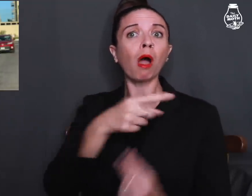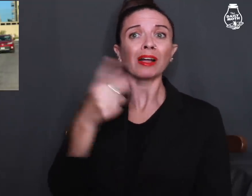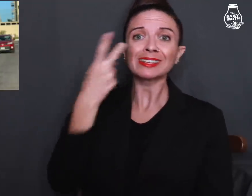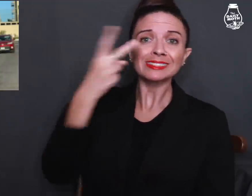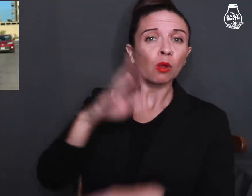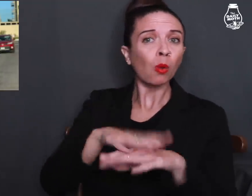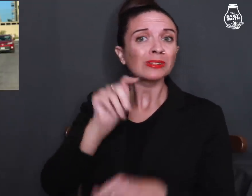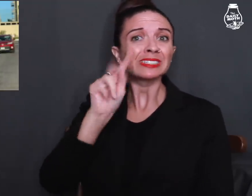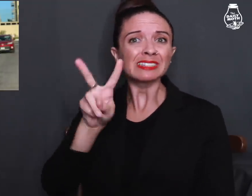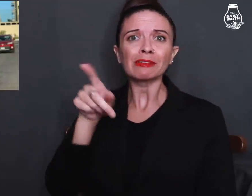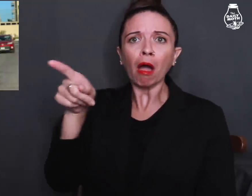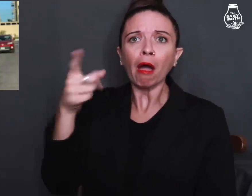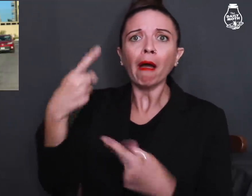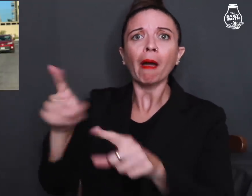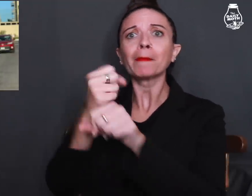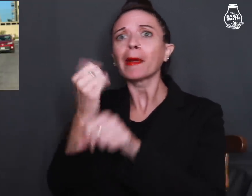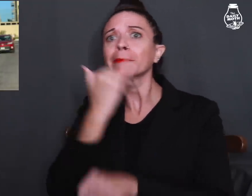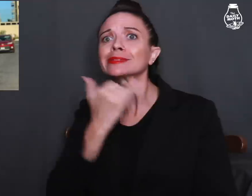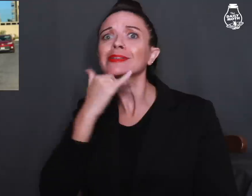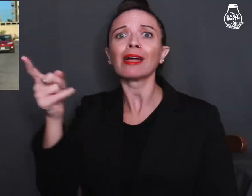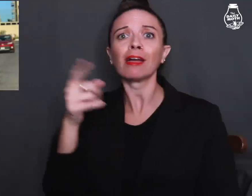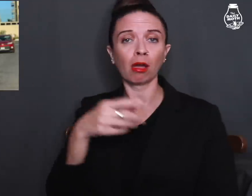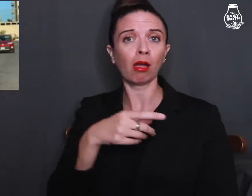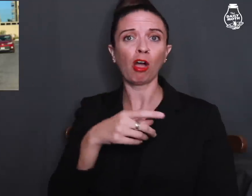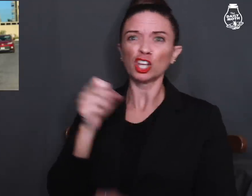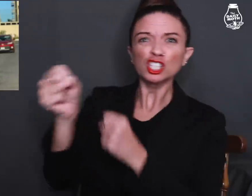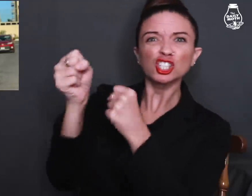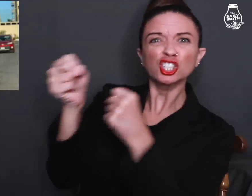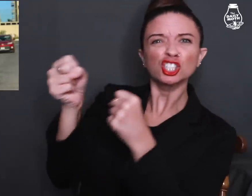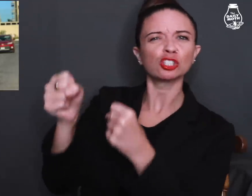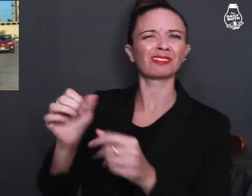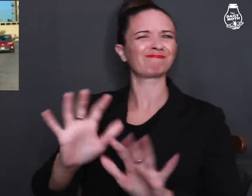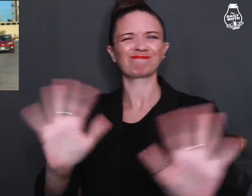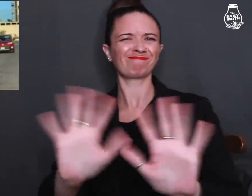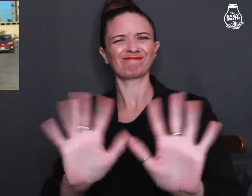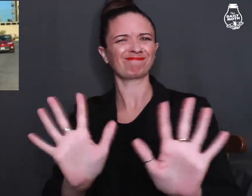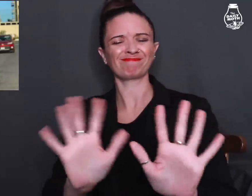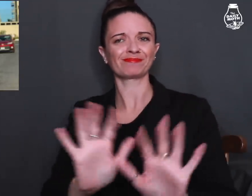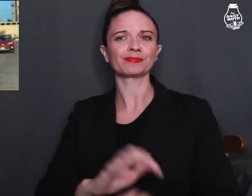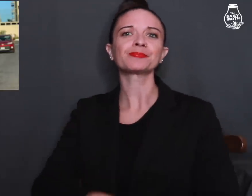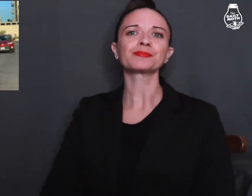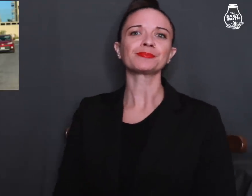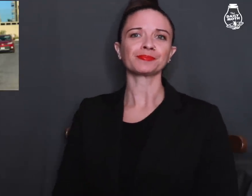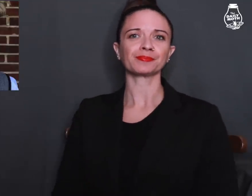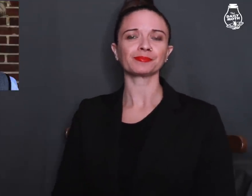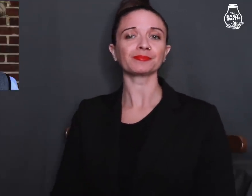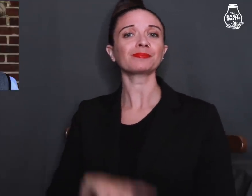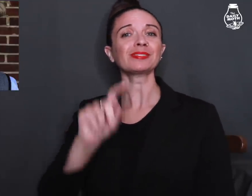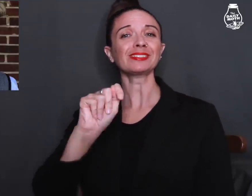If you see a mistake on TV, you don't need to try to take down that person.